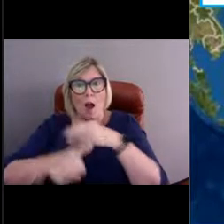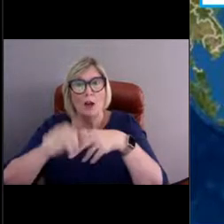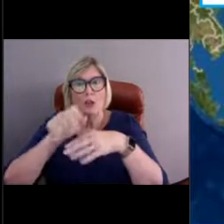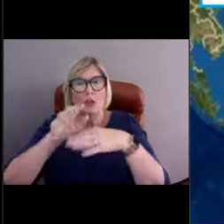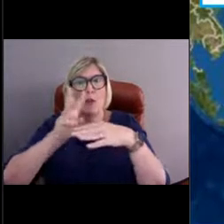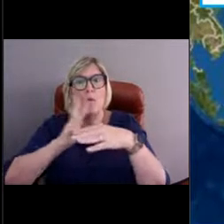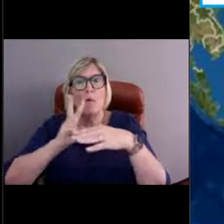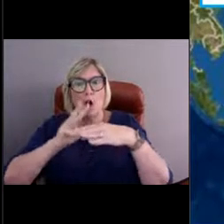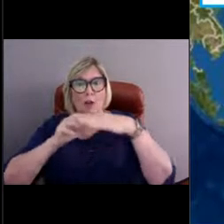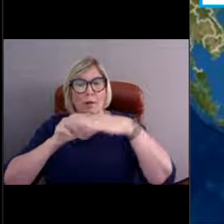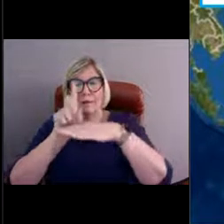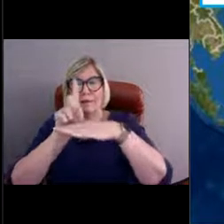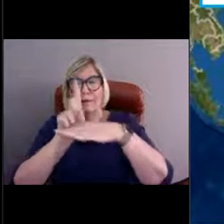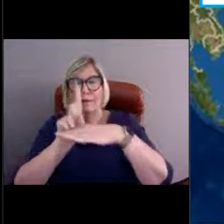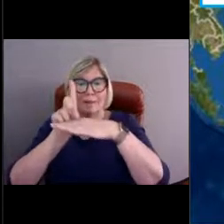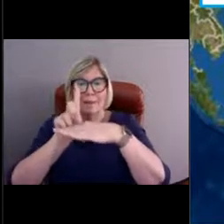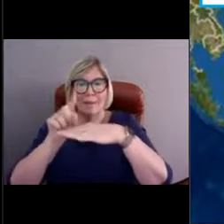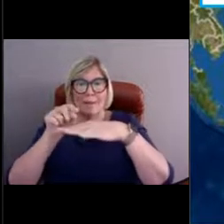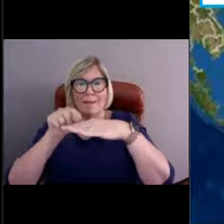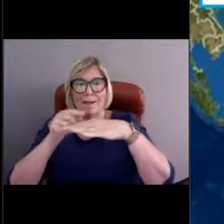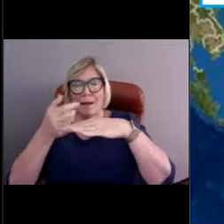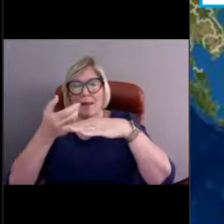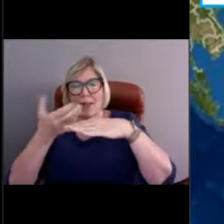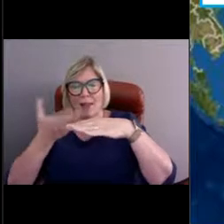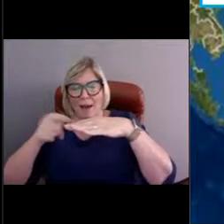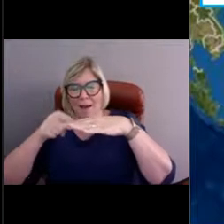attached to an anchor that you can't see. Let's take a closer look.